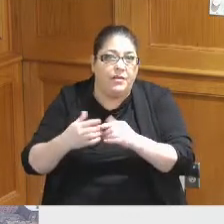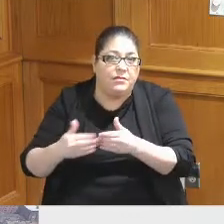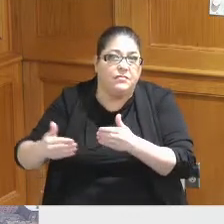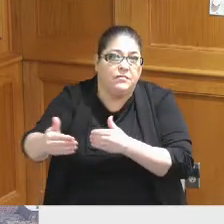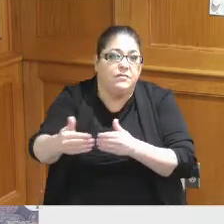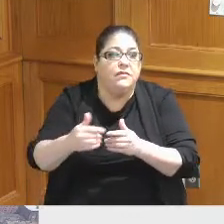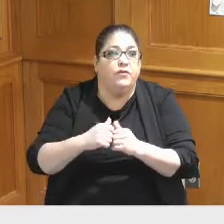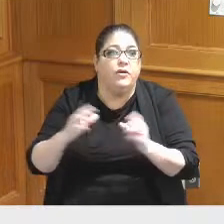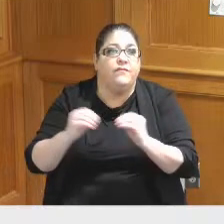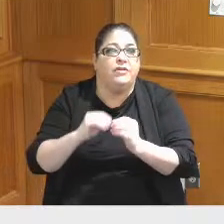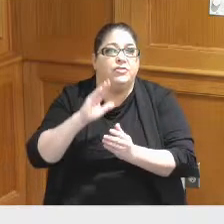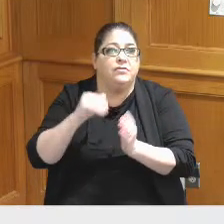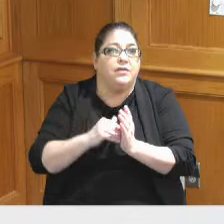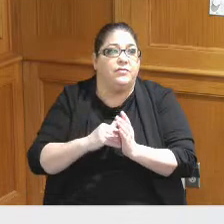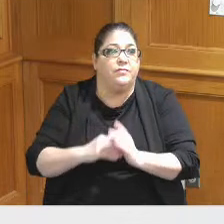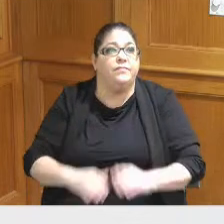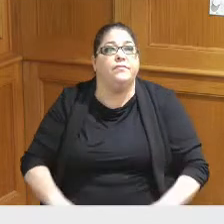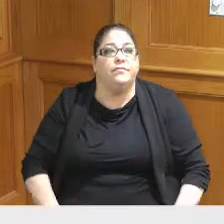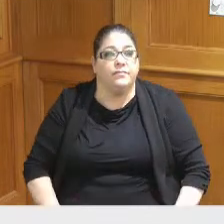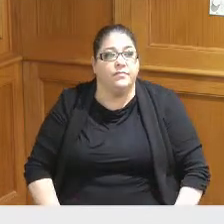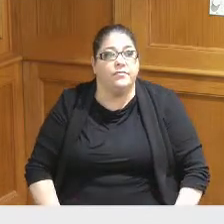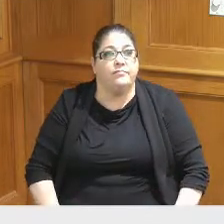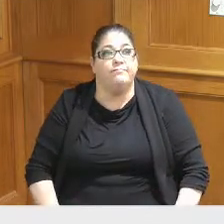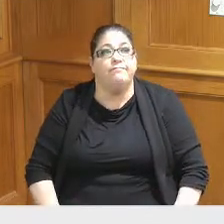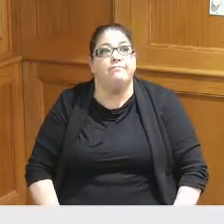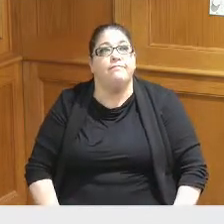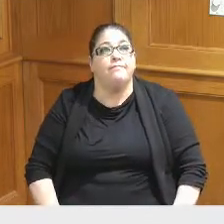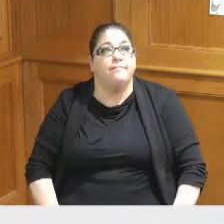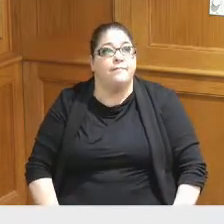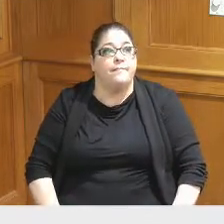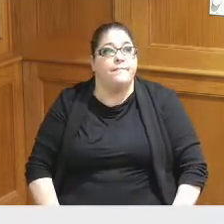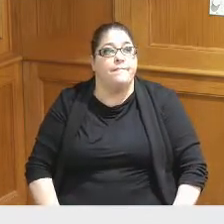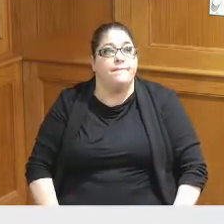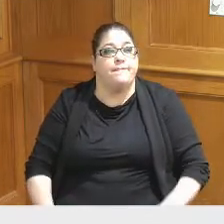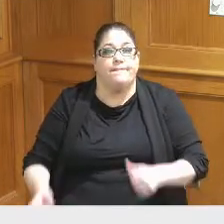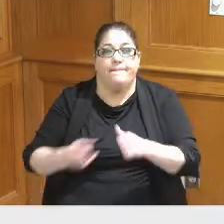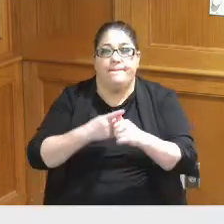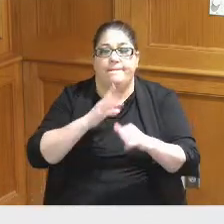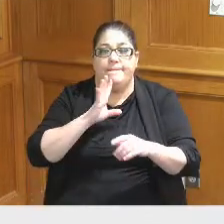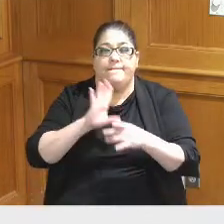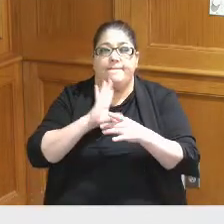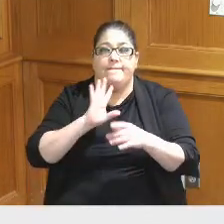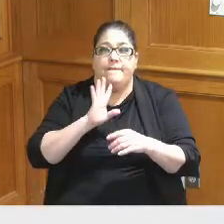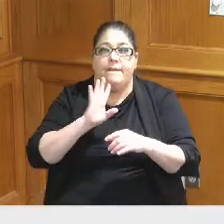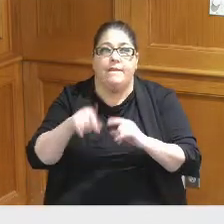Leslie so the first thing I wanted to do is just talk about the status of the headquarter Hotel